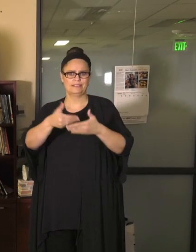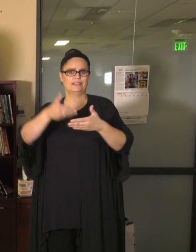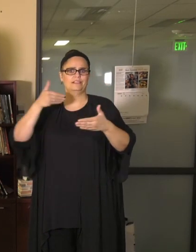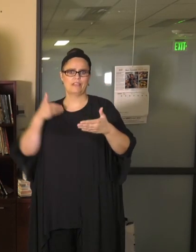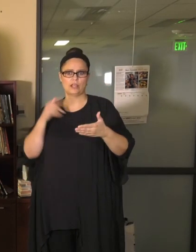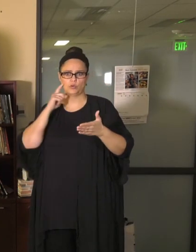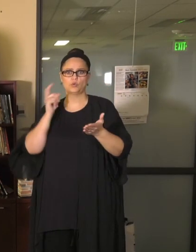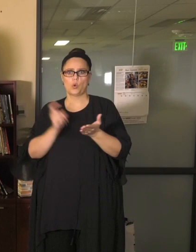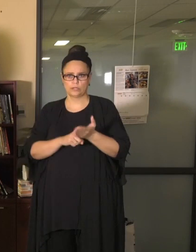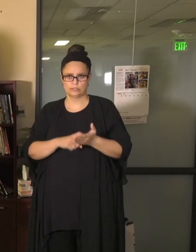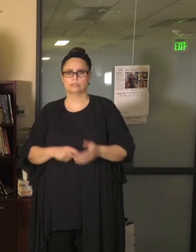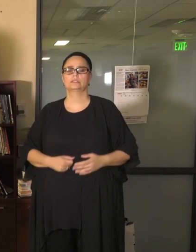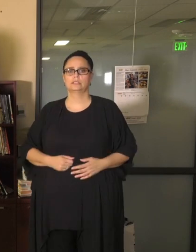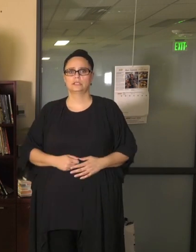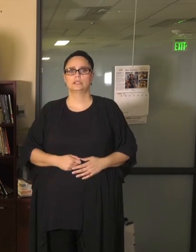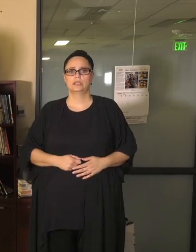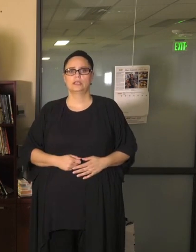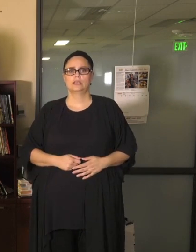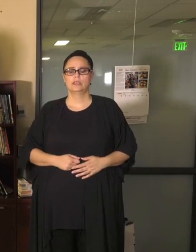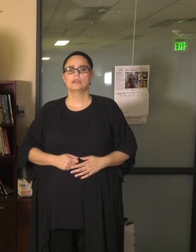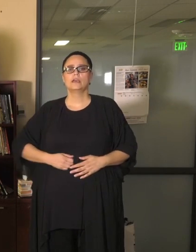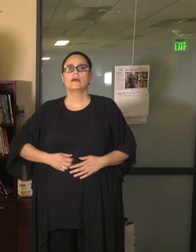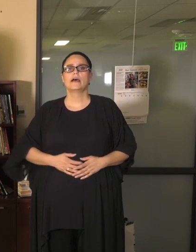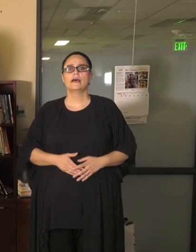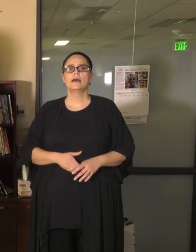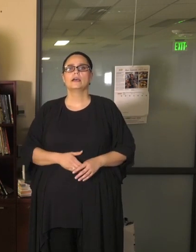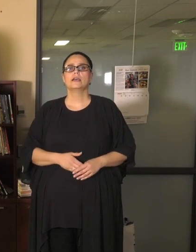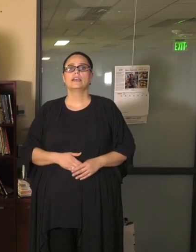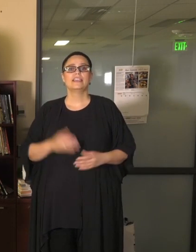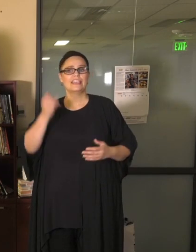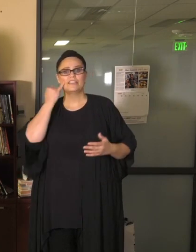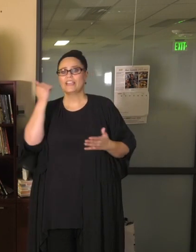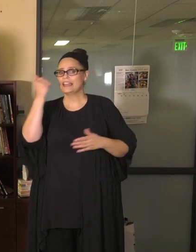decisions that we're going to be making ahead of time. If at any time,